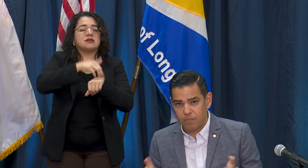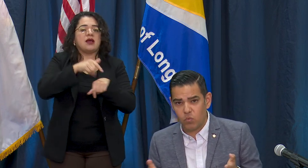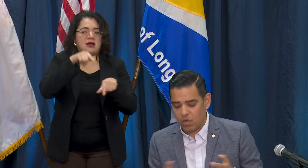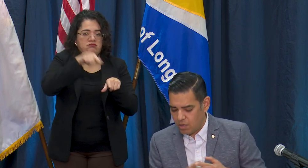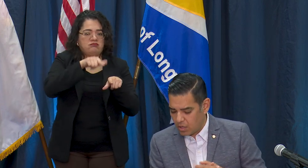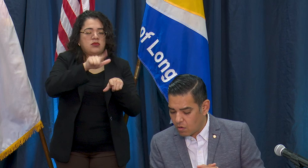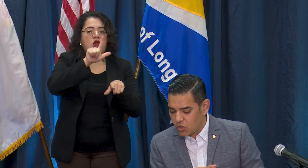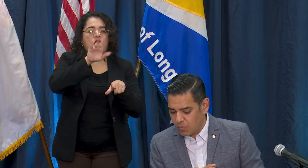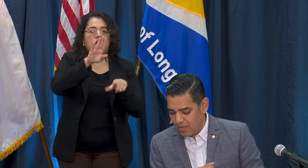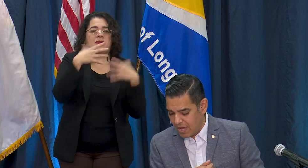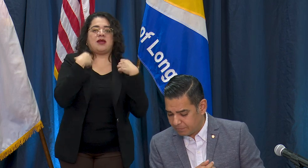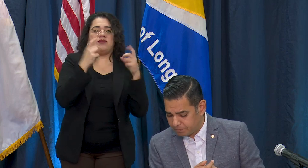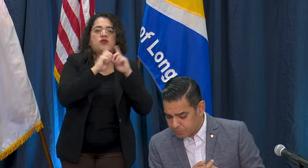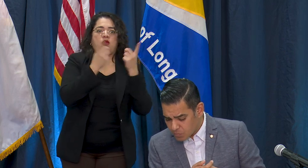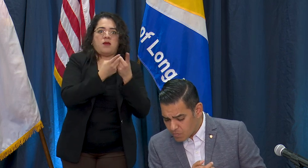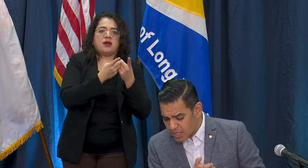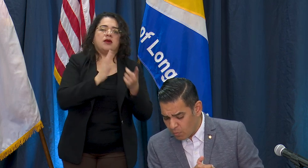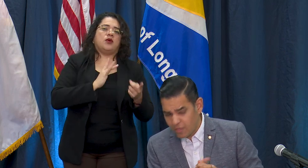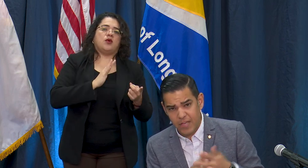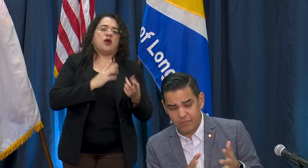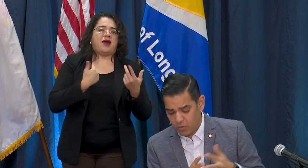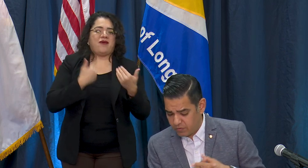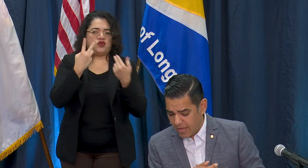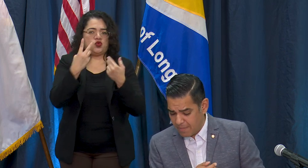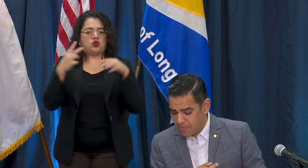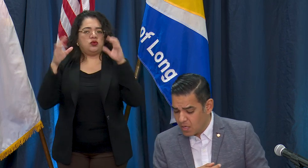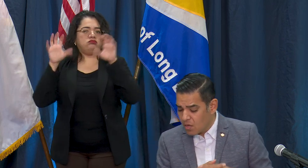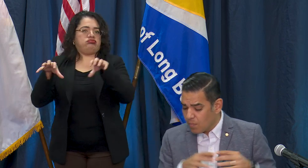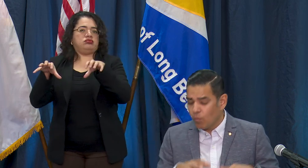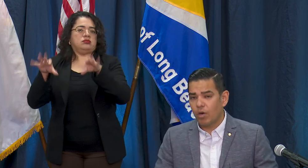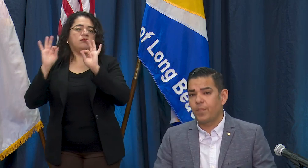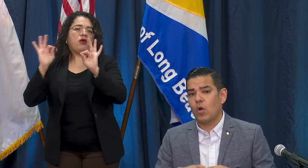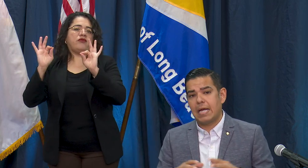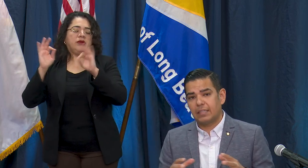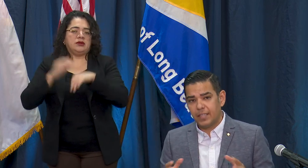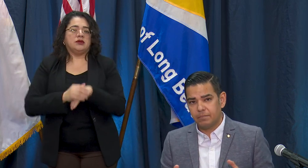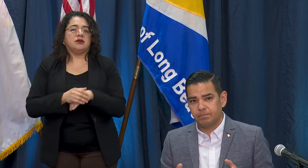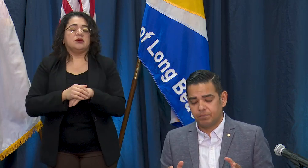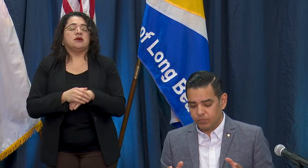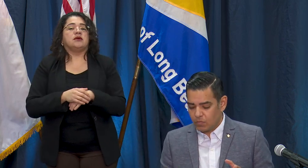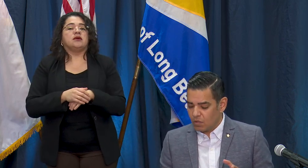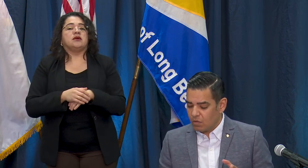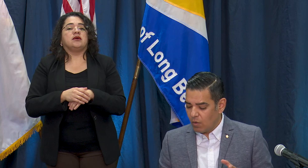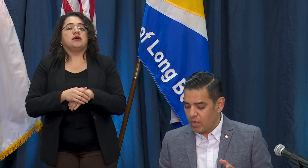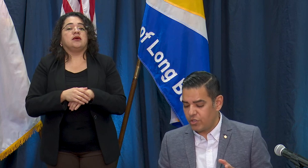we are encouraged by that. I want to thank folks for that. More broadly, I want